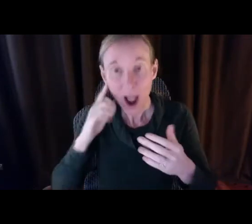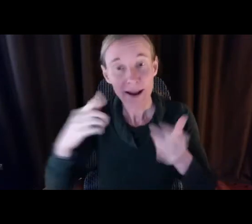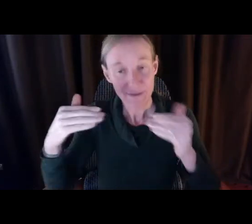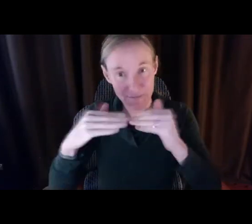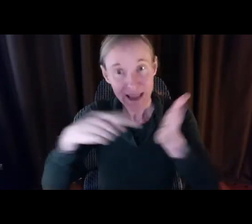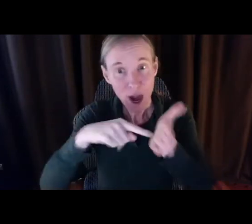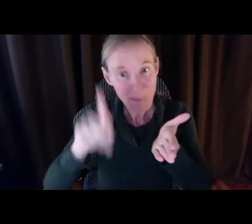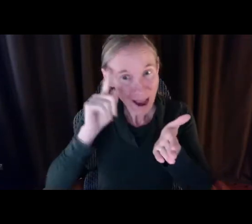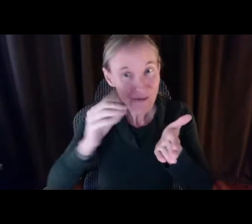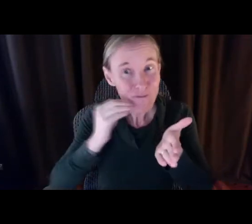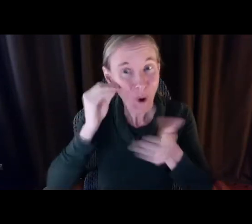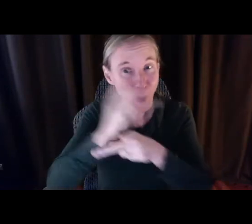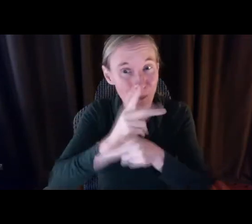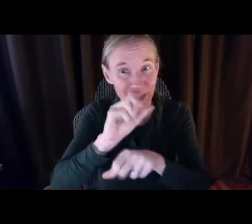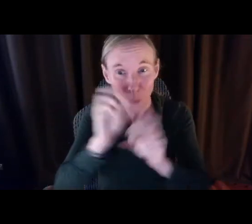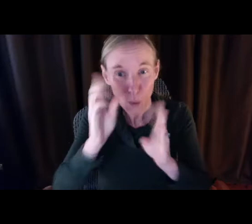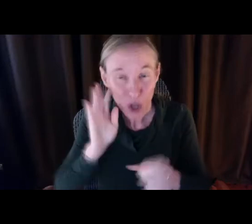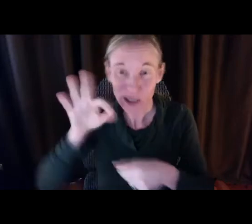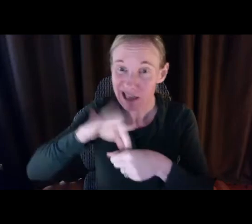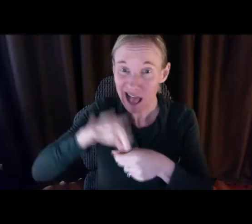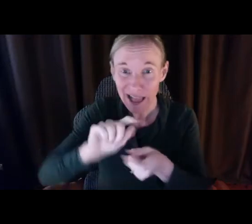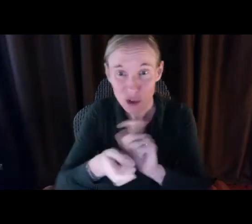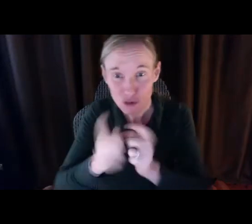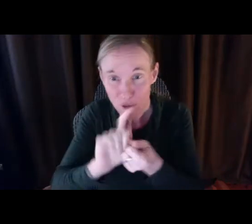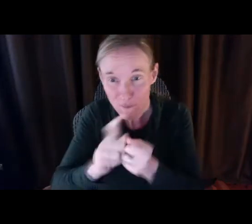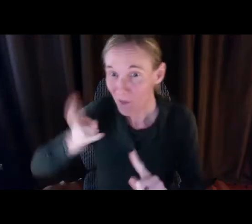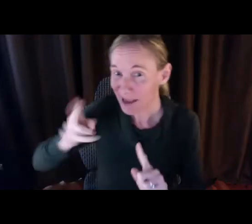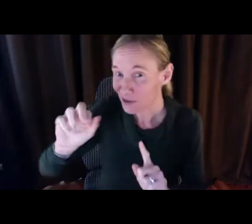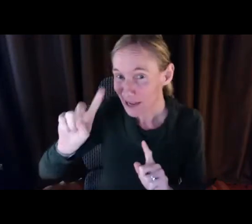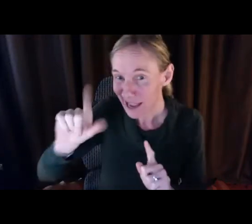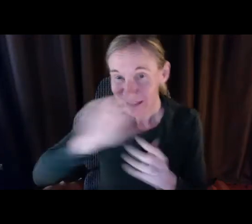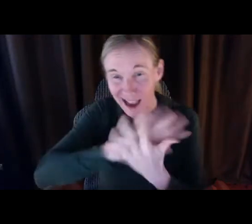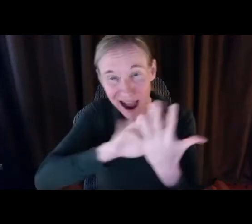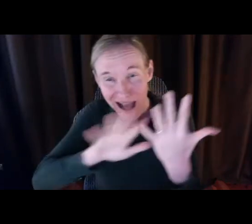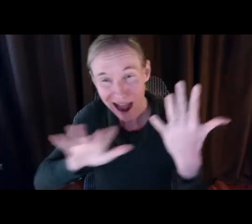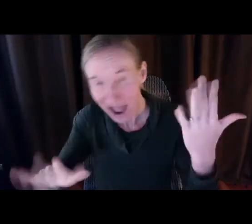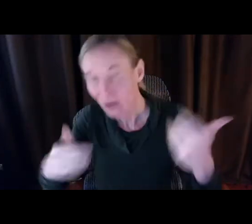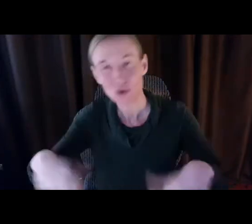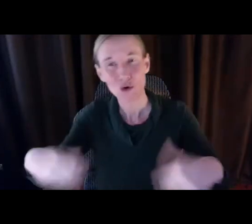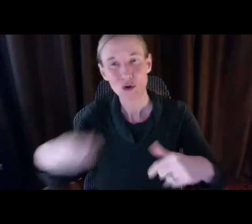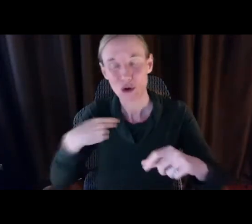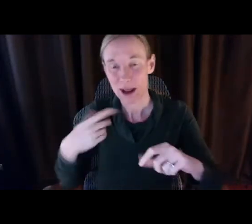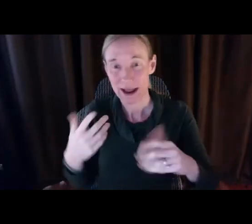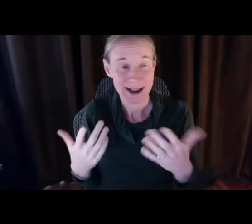I see Agnes and her son, Charles, everywhere in my district and in Albany speaking out about election